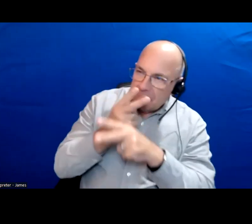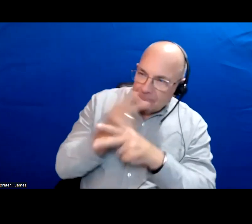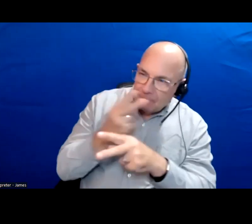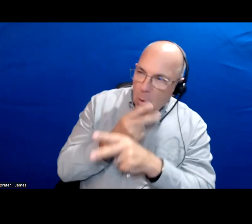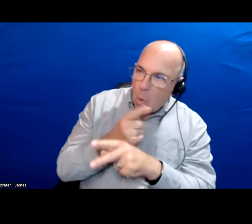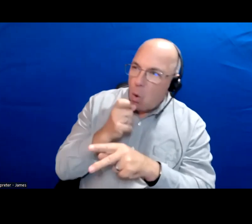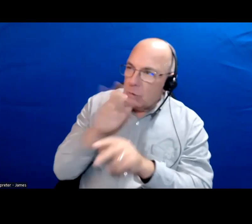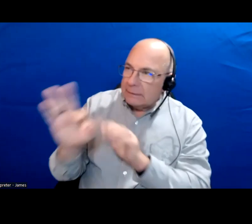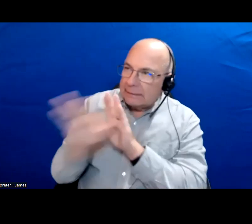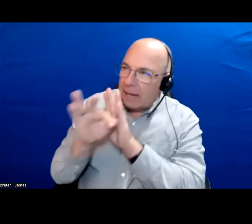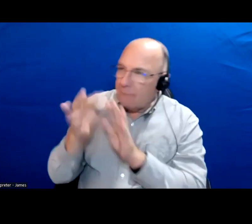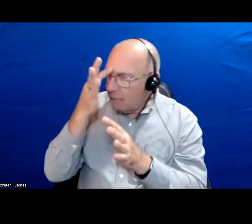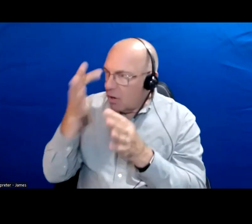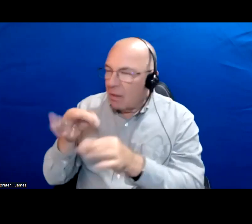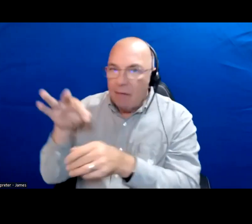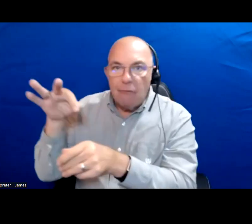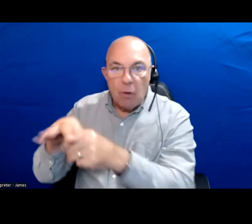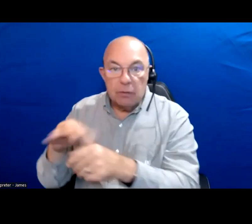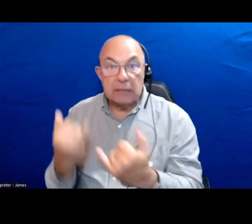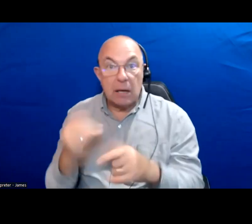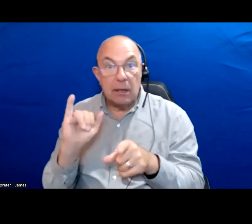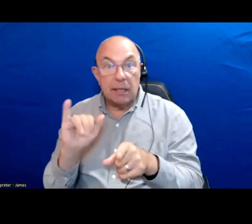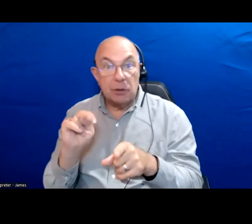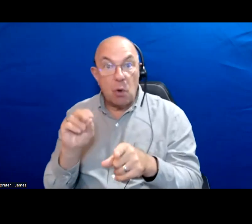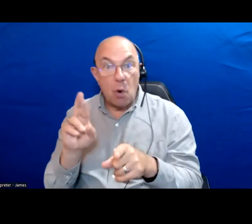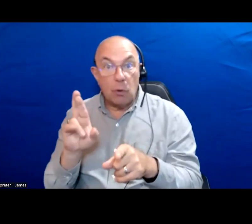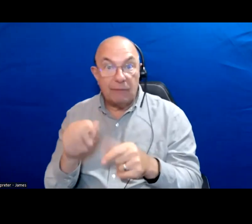We are going to turn to Inori first this time.